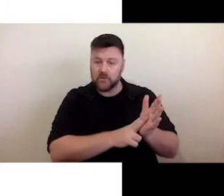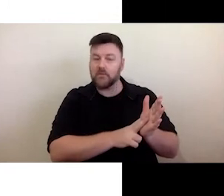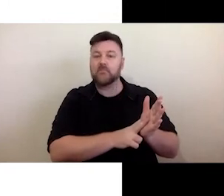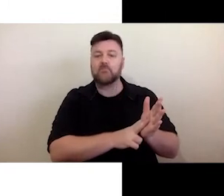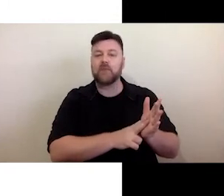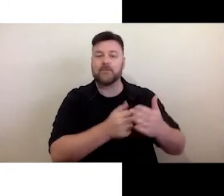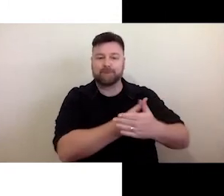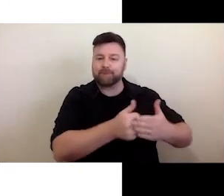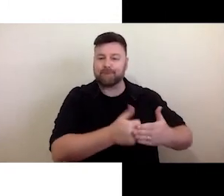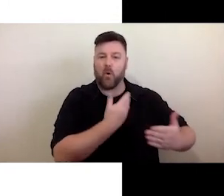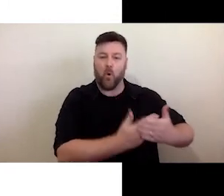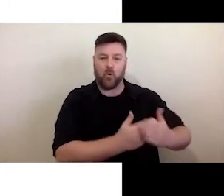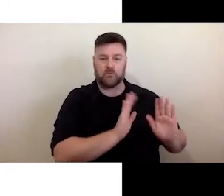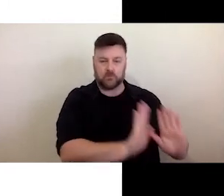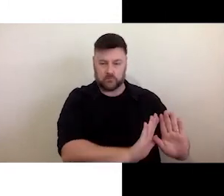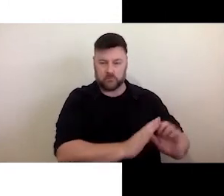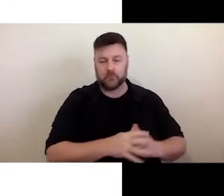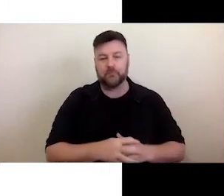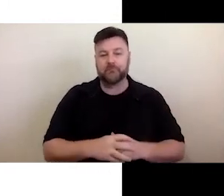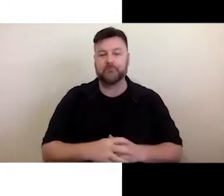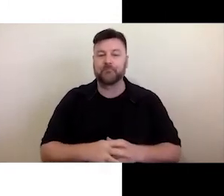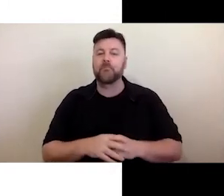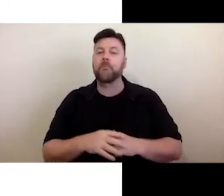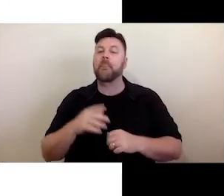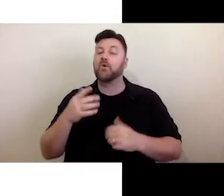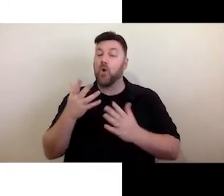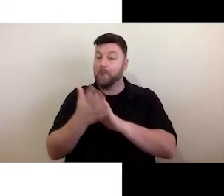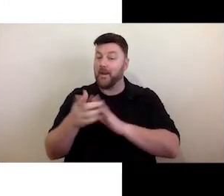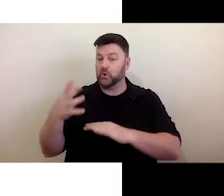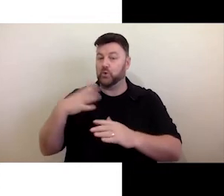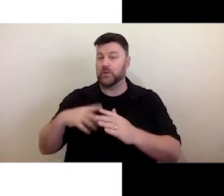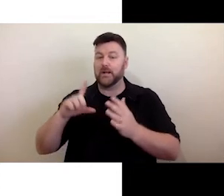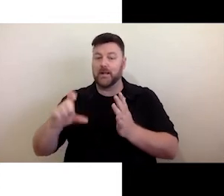So that would be a closed caption. And the closed captions are